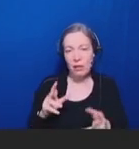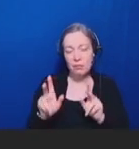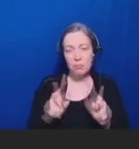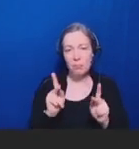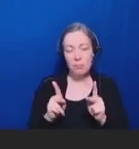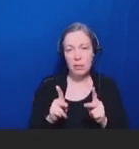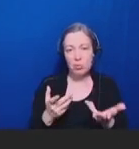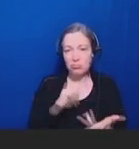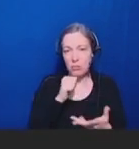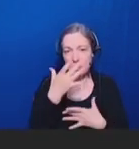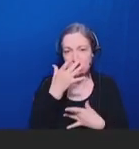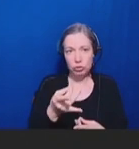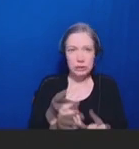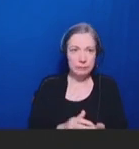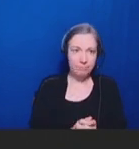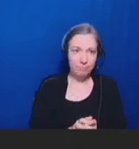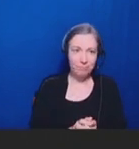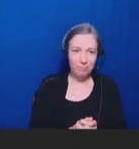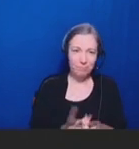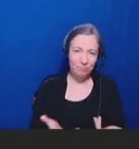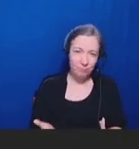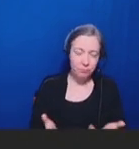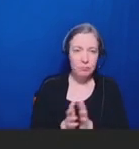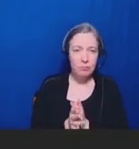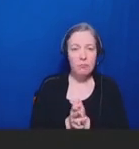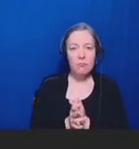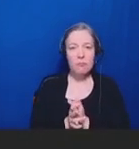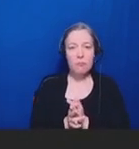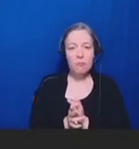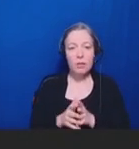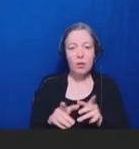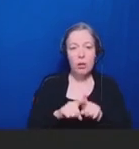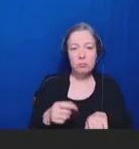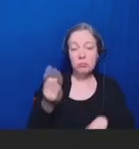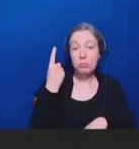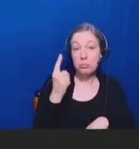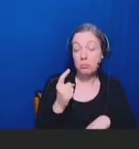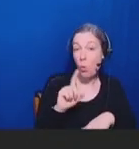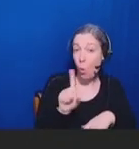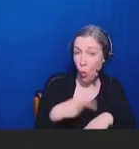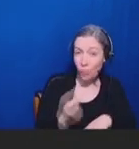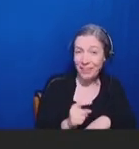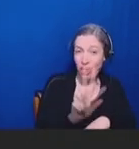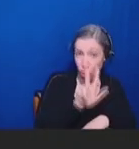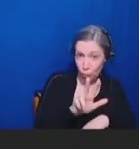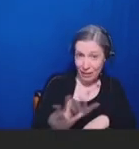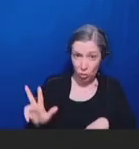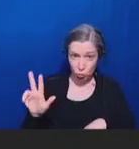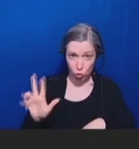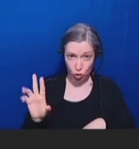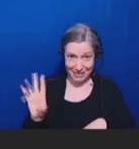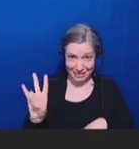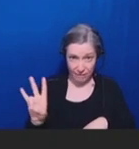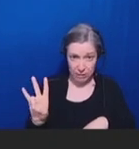Also, I just want to note that only three of the 37 included healthcare provider perspective,